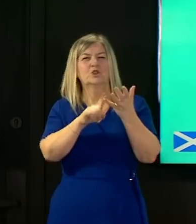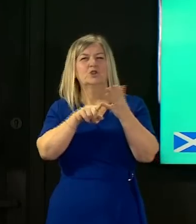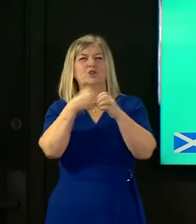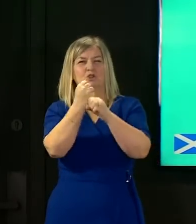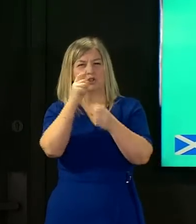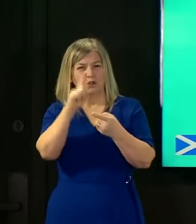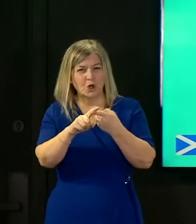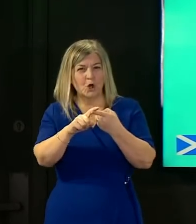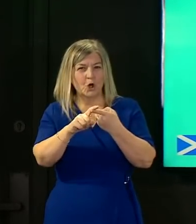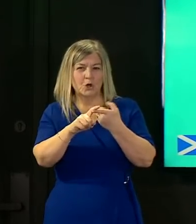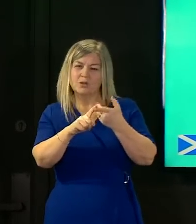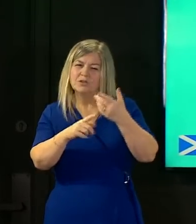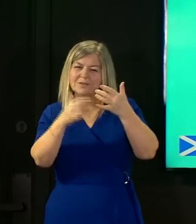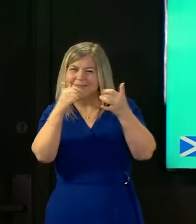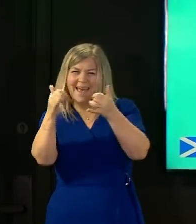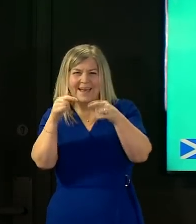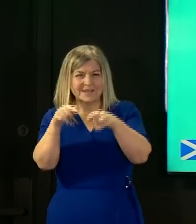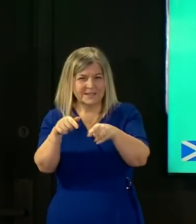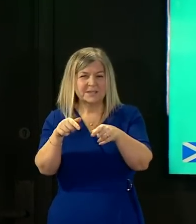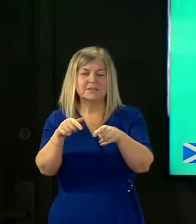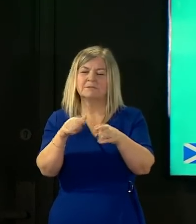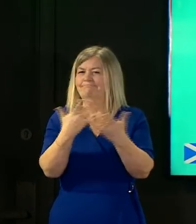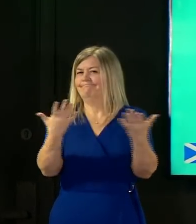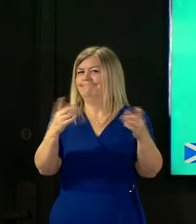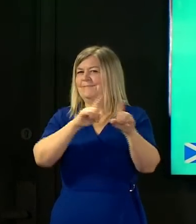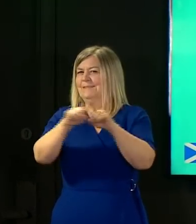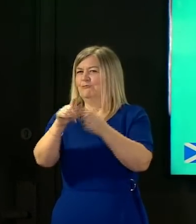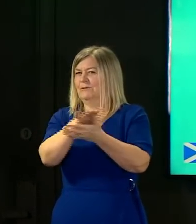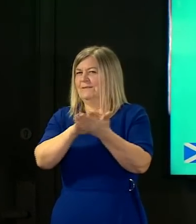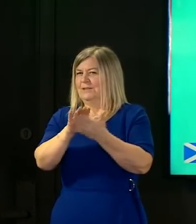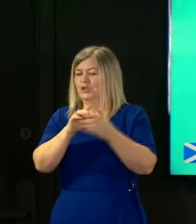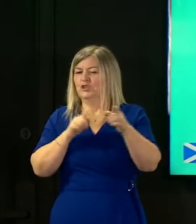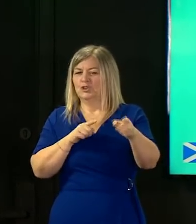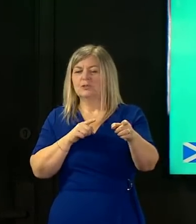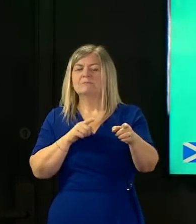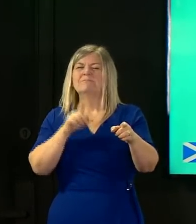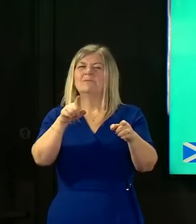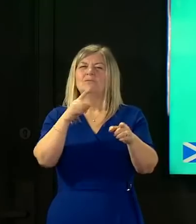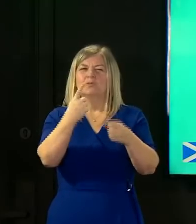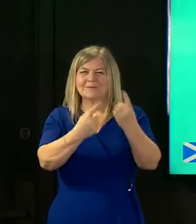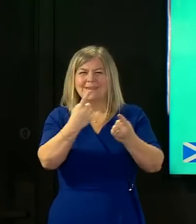testing and what that means i think the cases that you were referring to there in england and the use